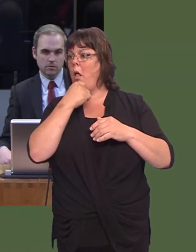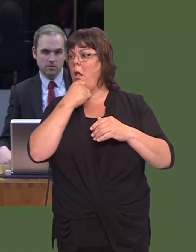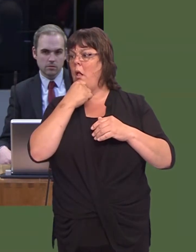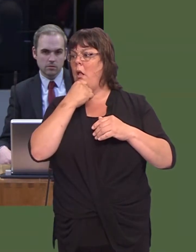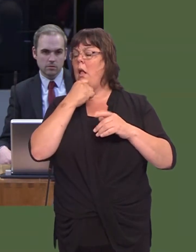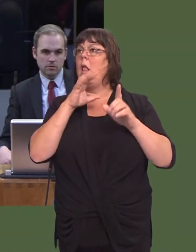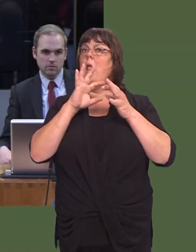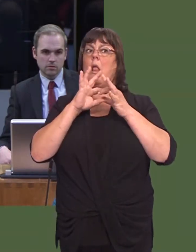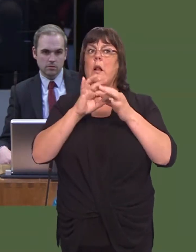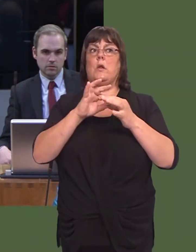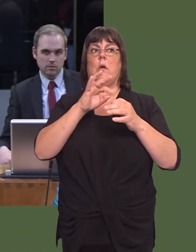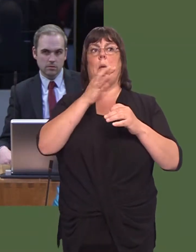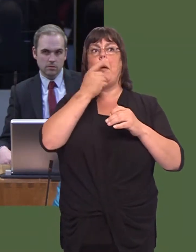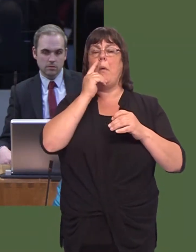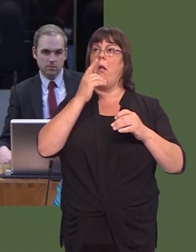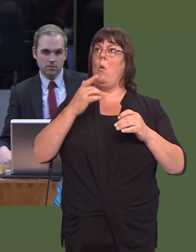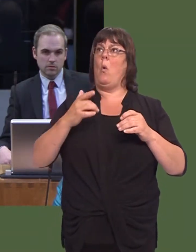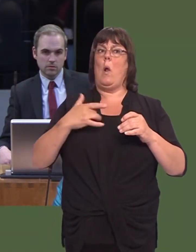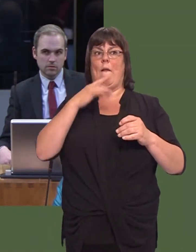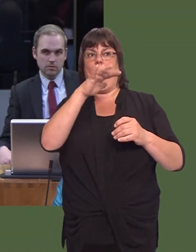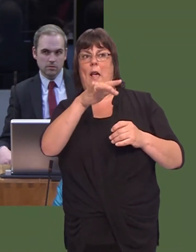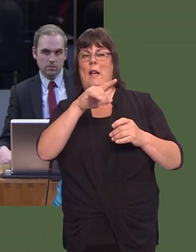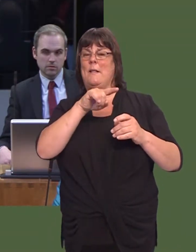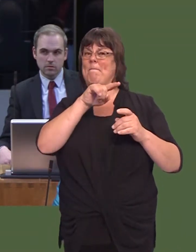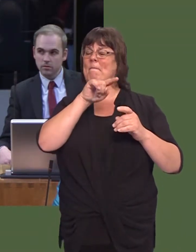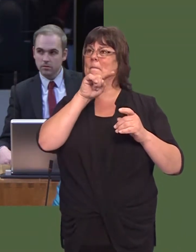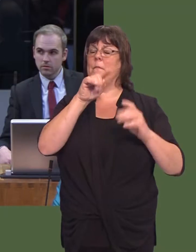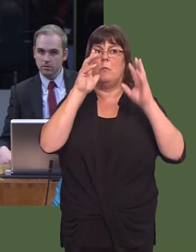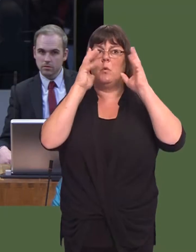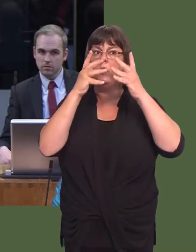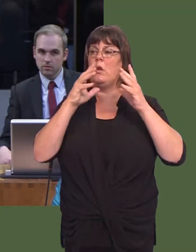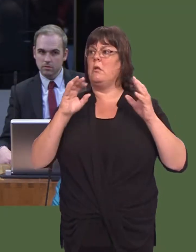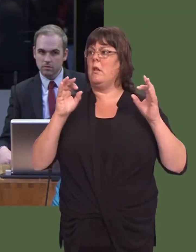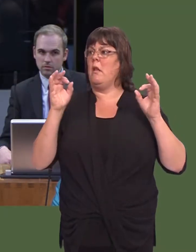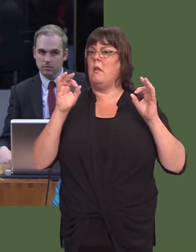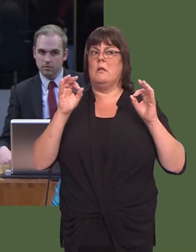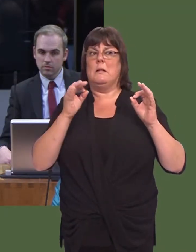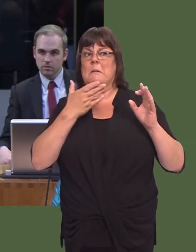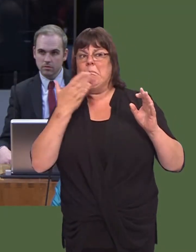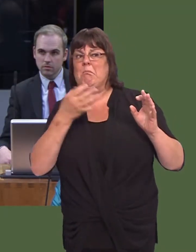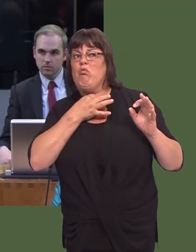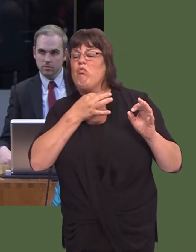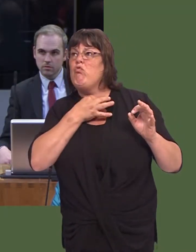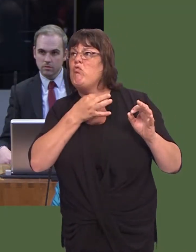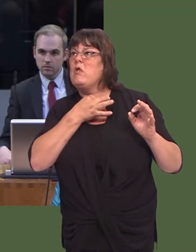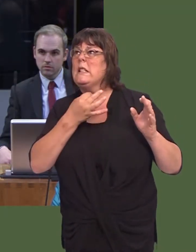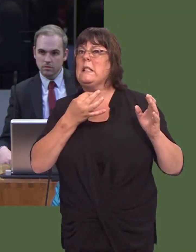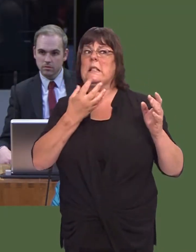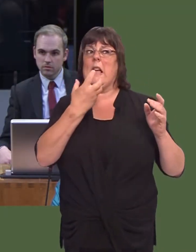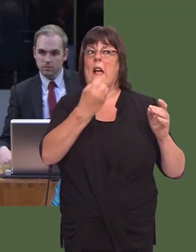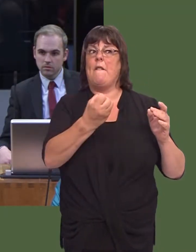syín byw yn y rhan yna o Gaergybi, sydd yn pryderu bod yna berygl yn y sefyllfa bresennol,